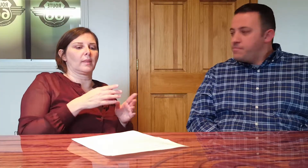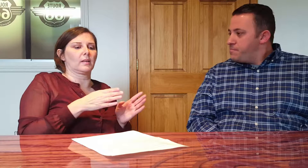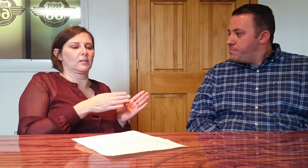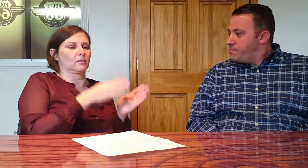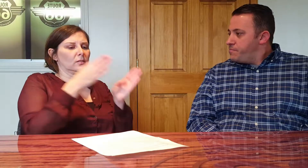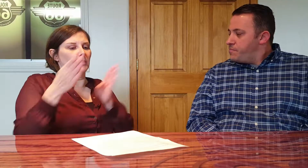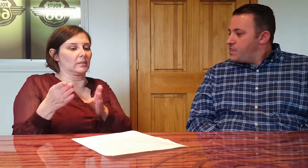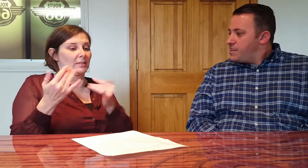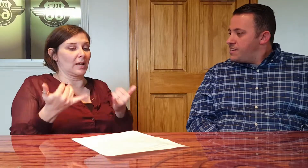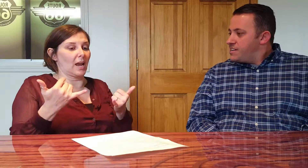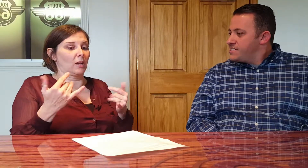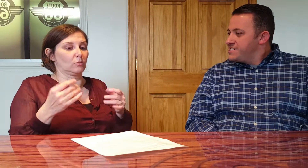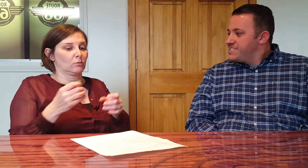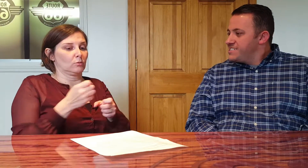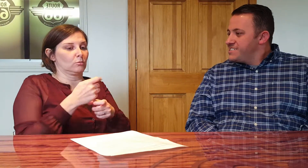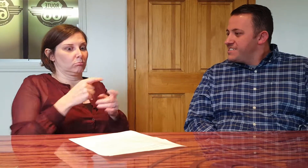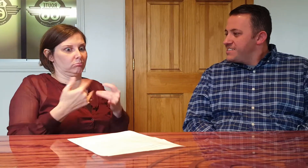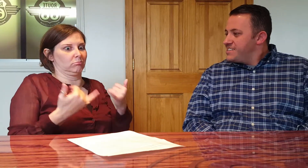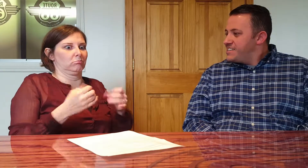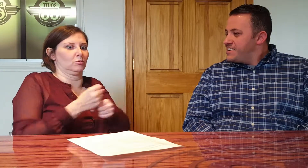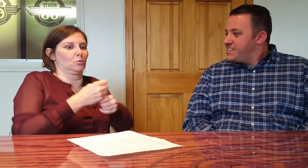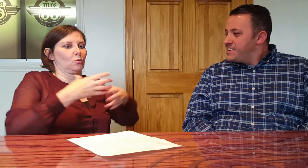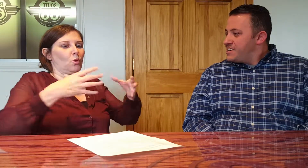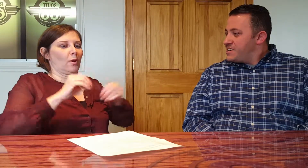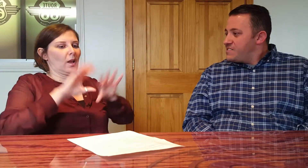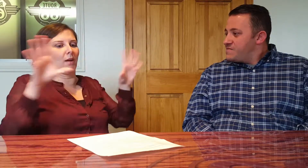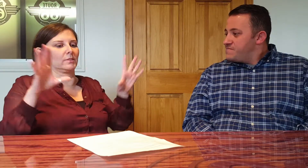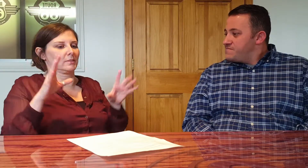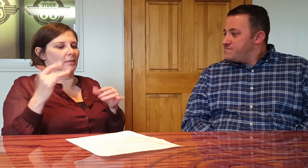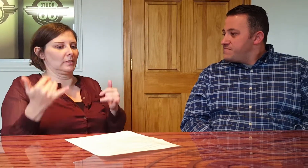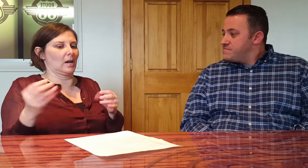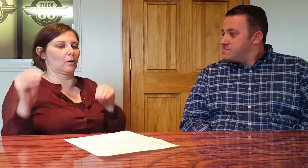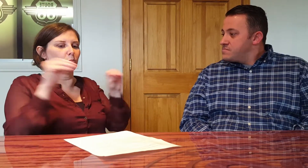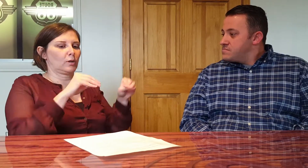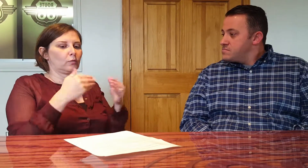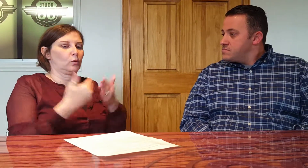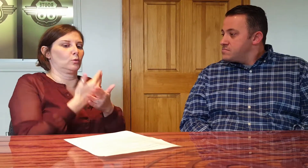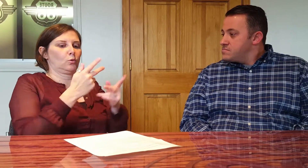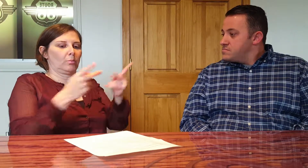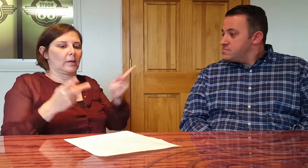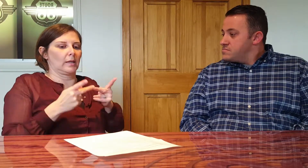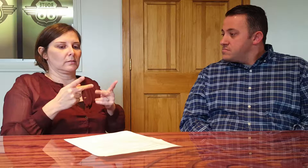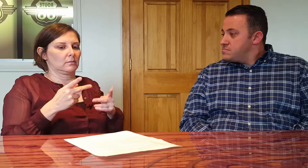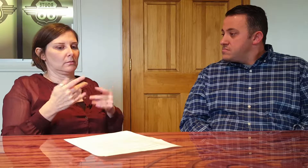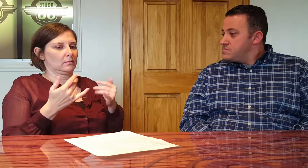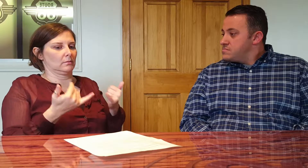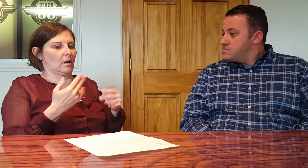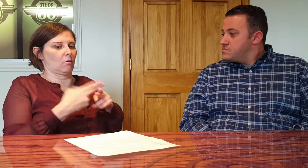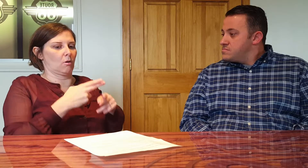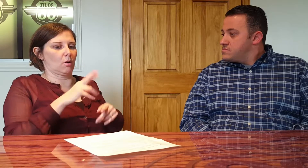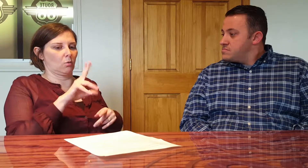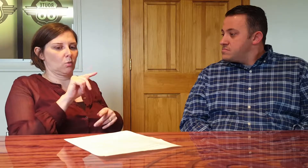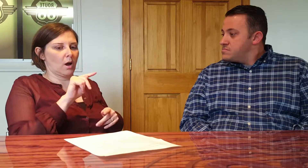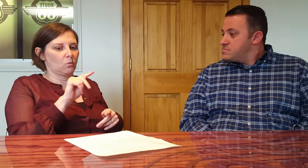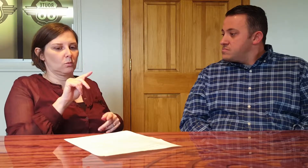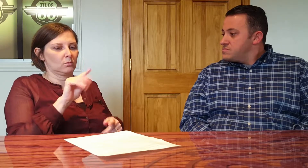Great, and now you're growing obviously, so you moved to a new location called Route 66 Promotions.